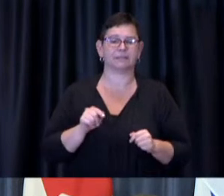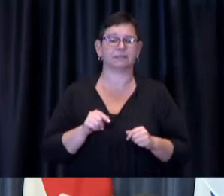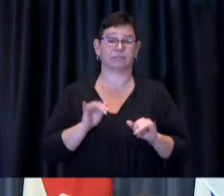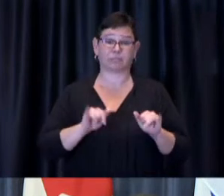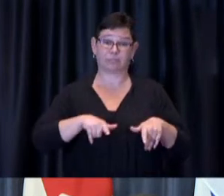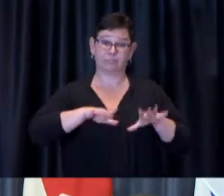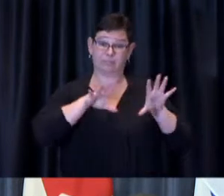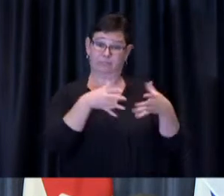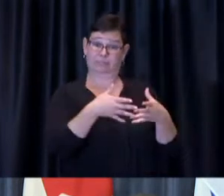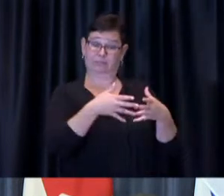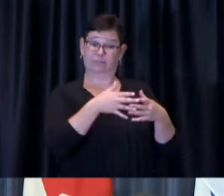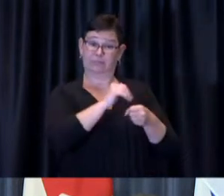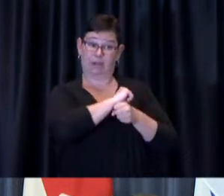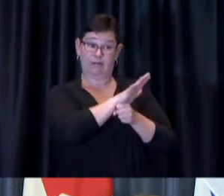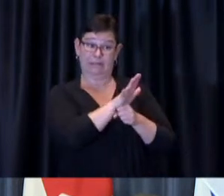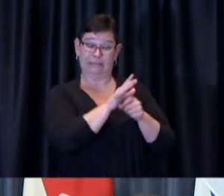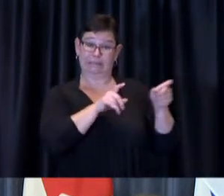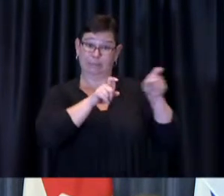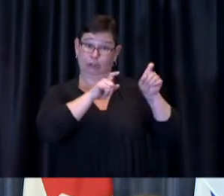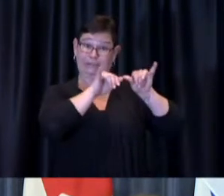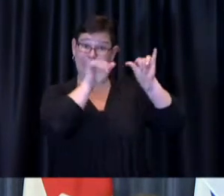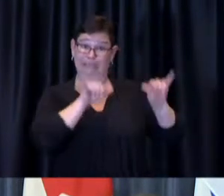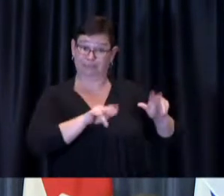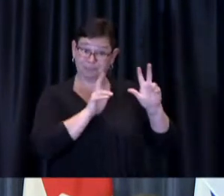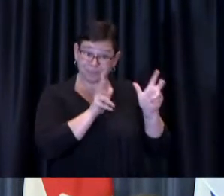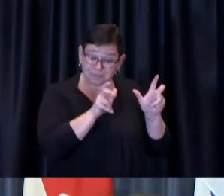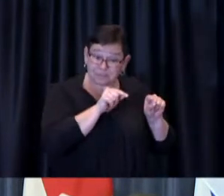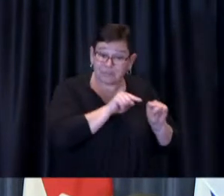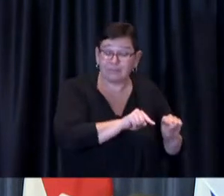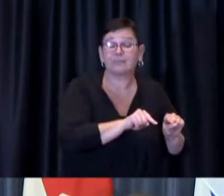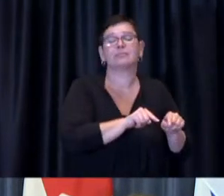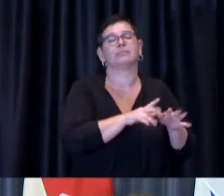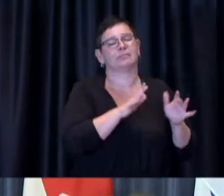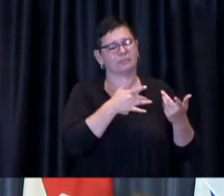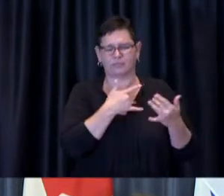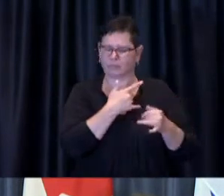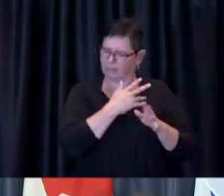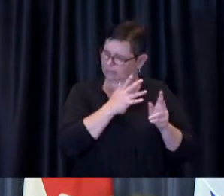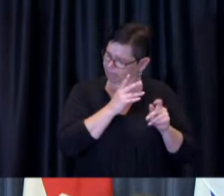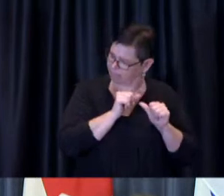we continue to ensure that we have responsive, nimble and scalable plans in place